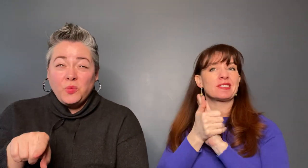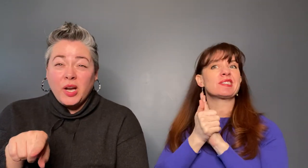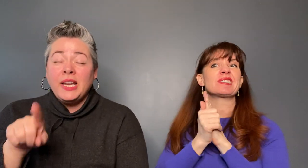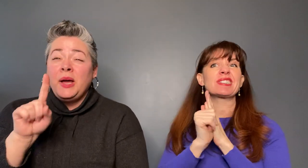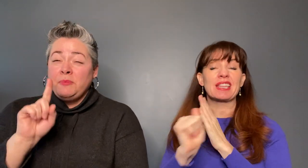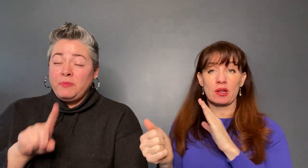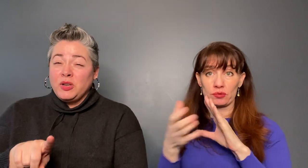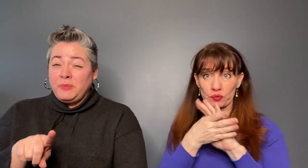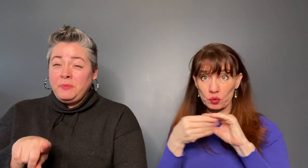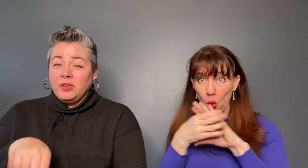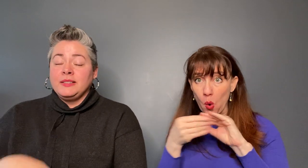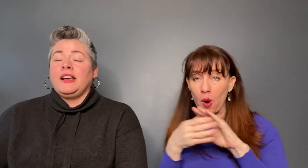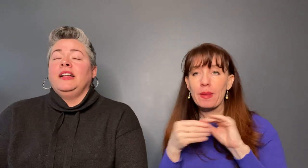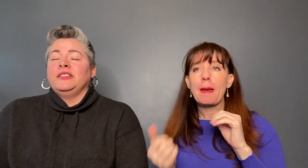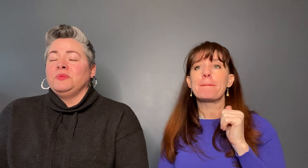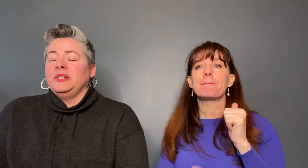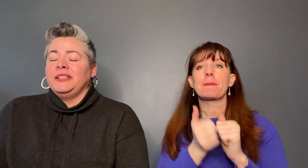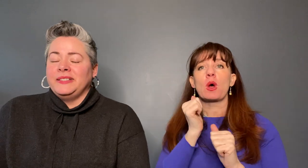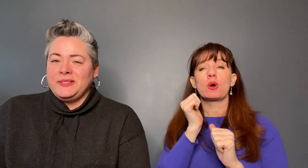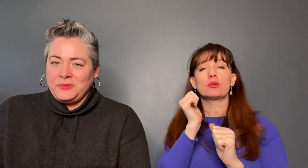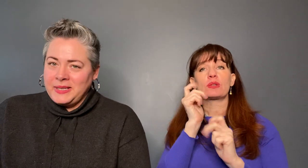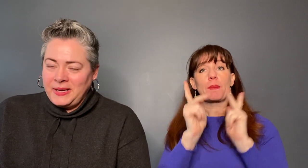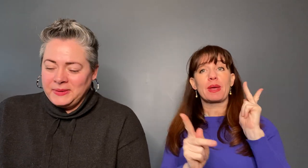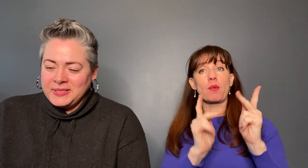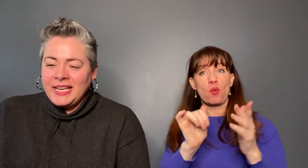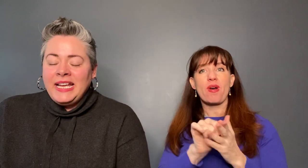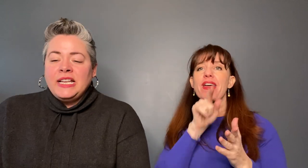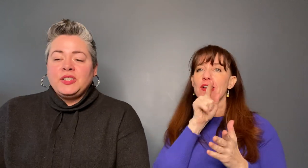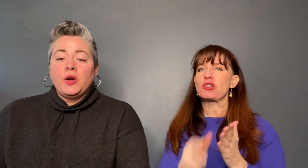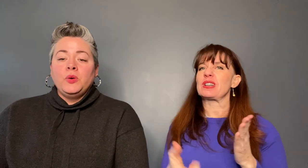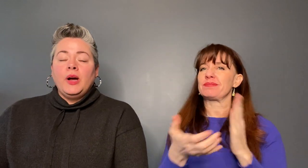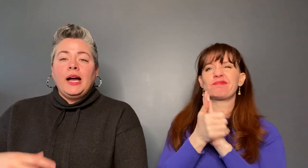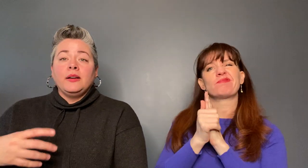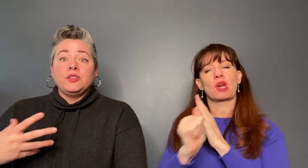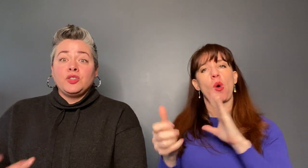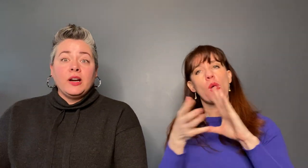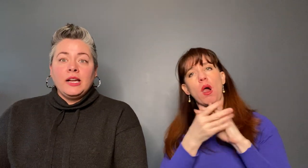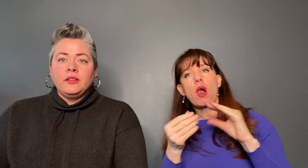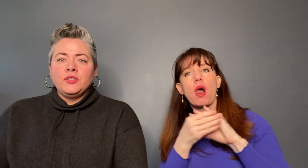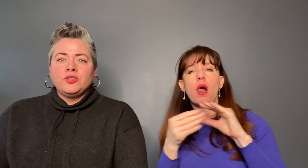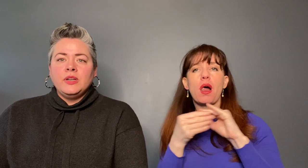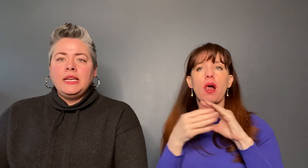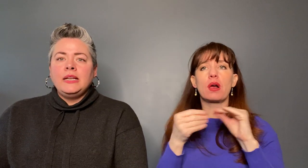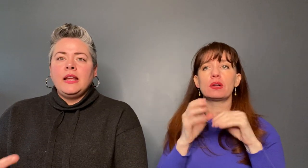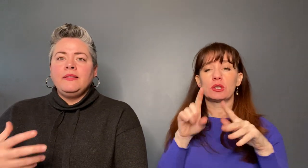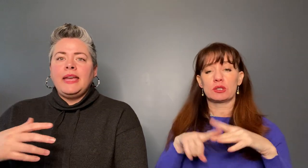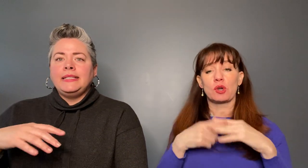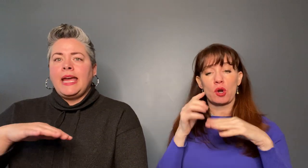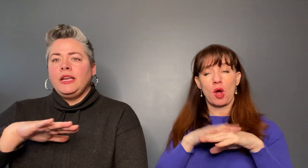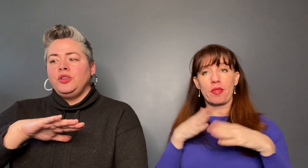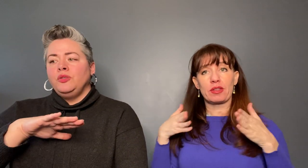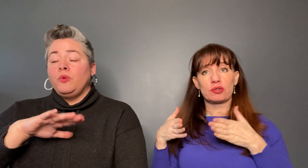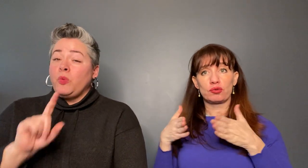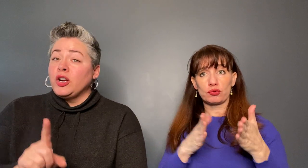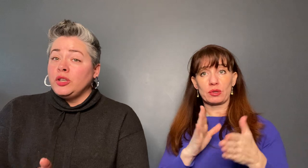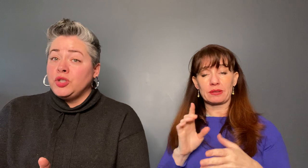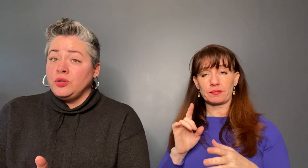want. Most people in Scotland are really good storytellers. Start out on the street, wear good shoes